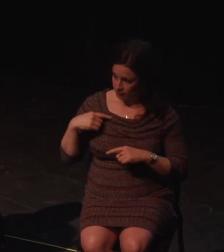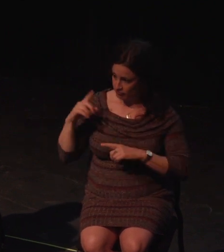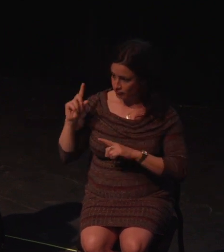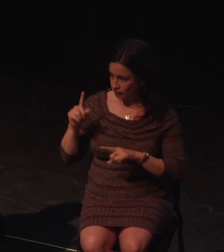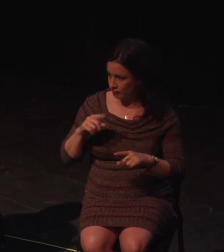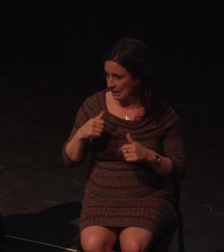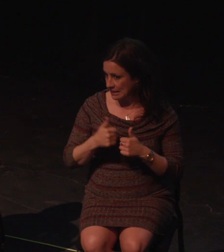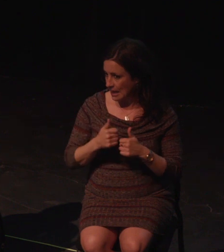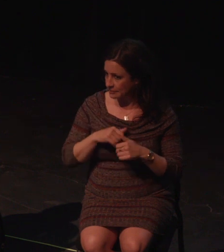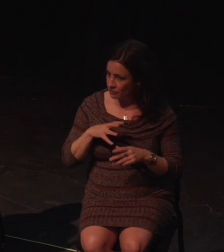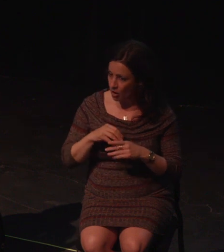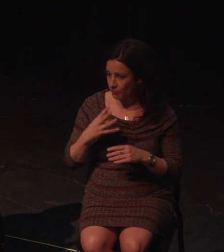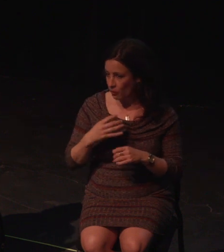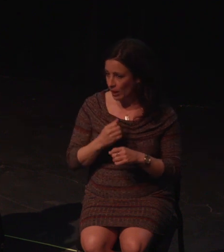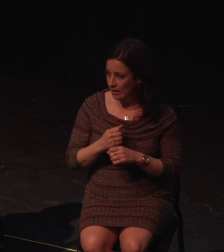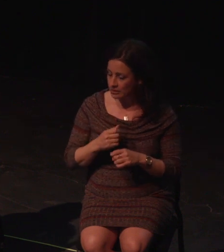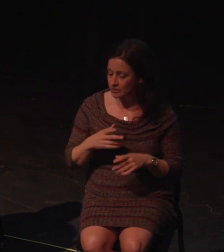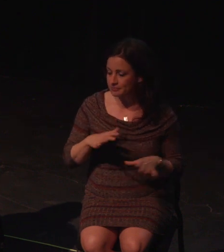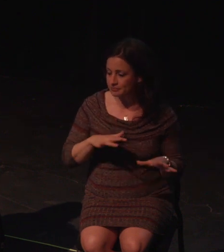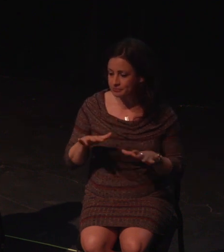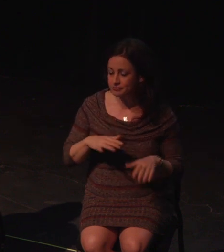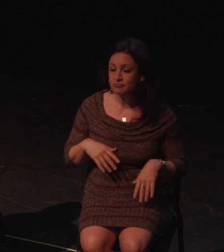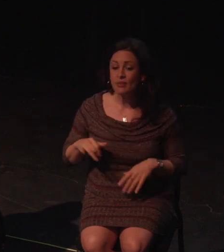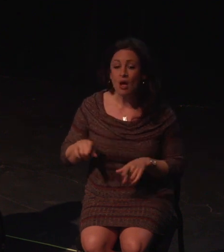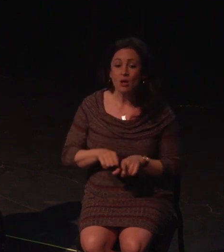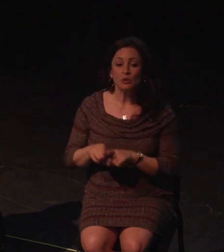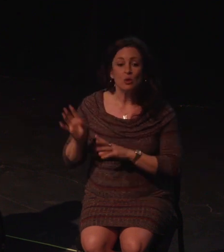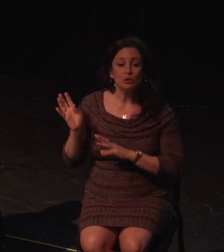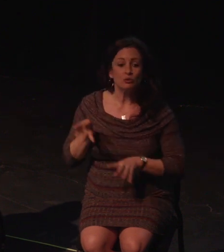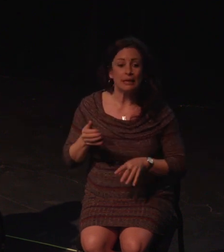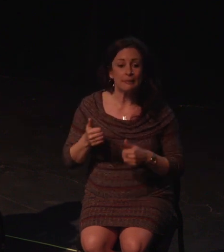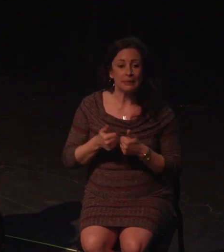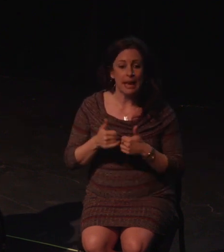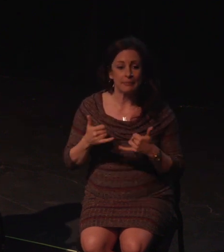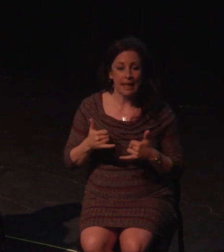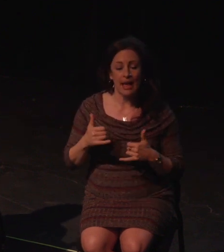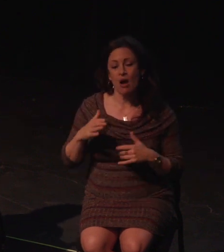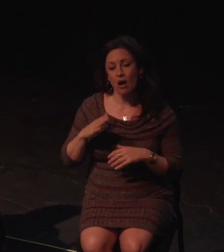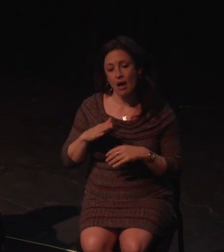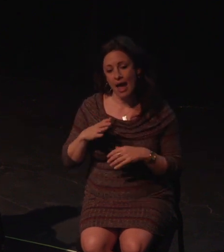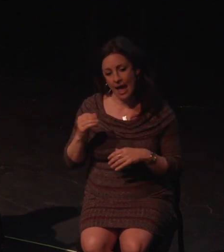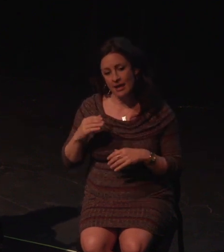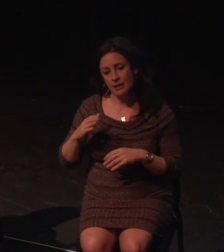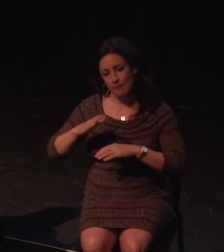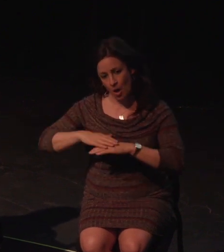It does sound like it's the end, but I have a little bit more to say after